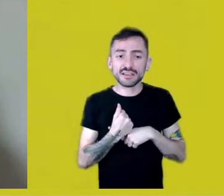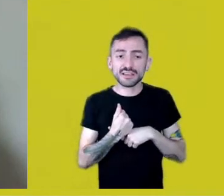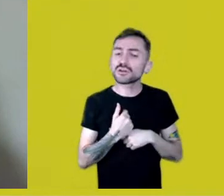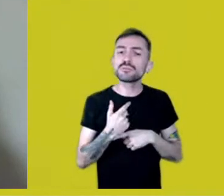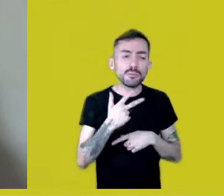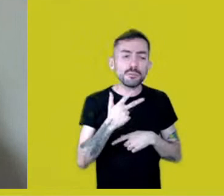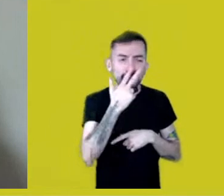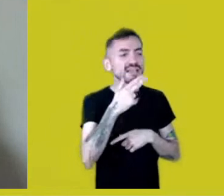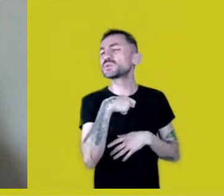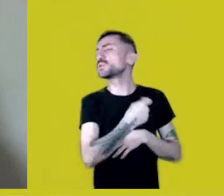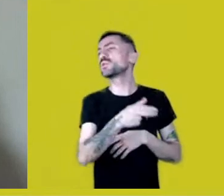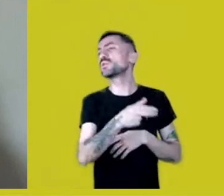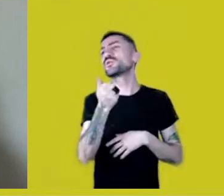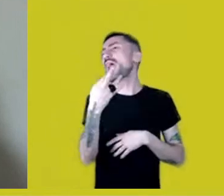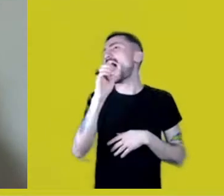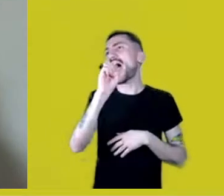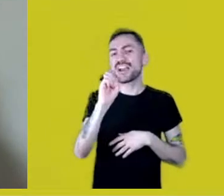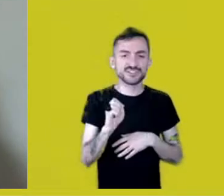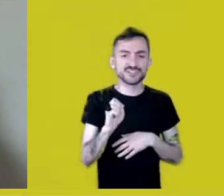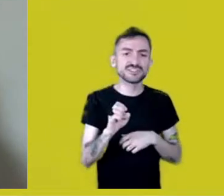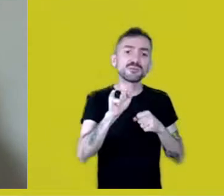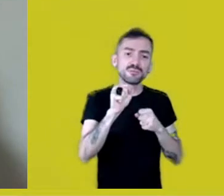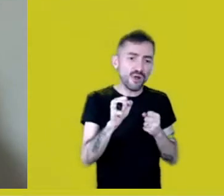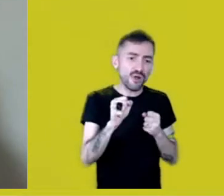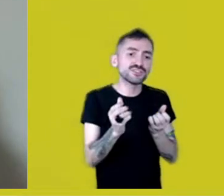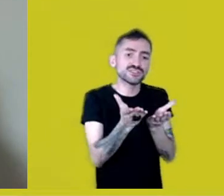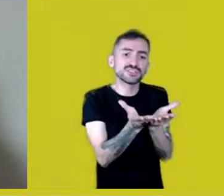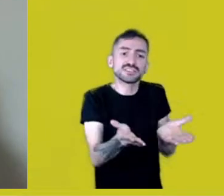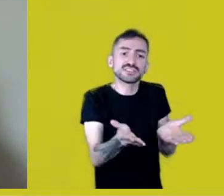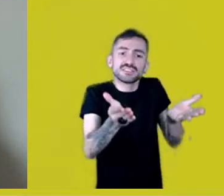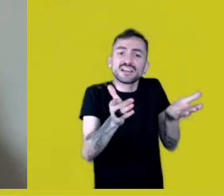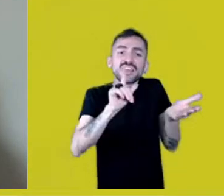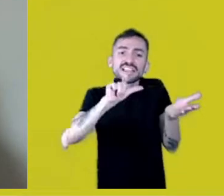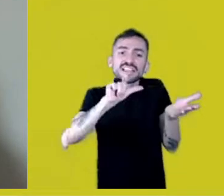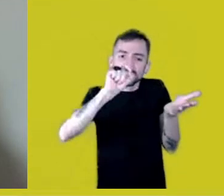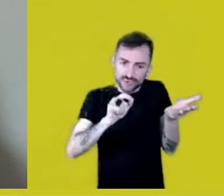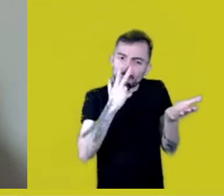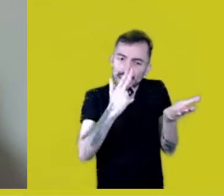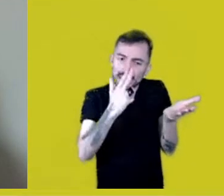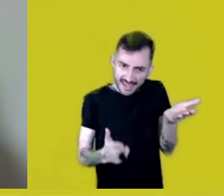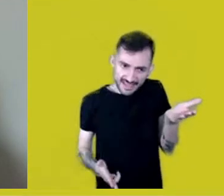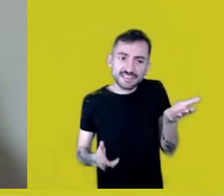This is why they use your baskets for garbage at a restaurant,